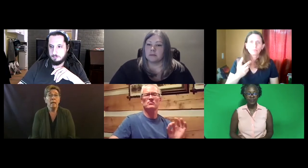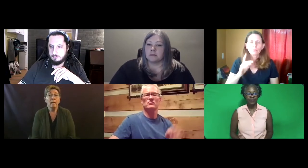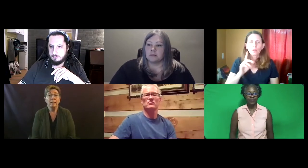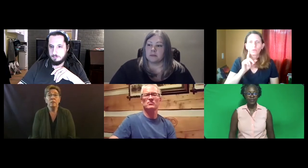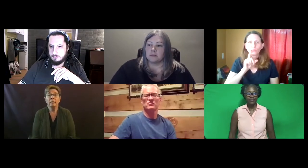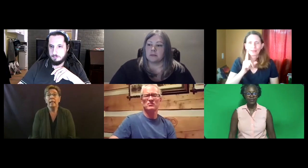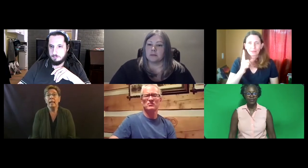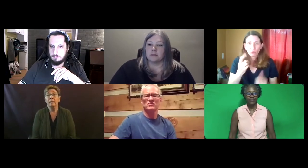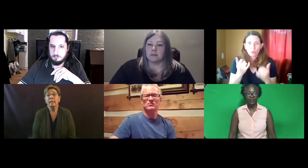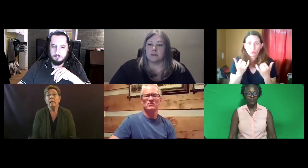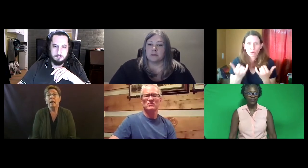I certainly can.